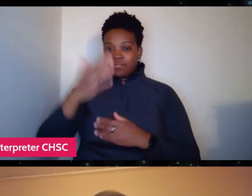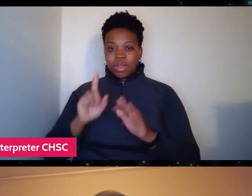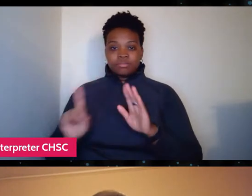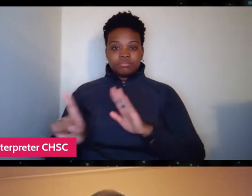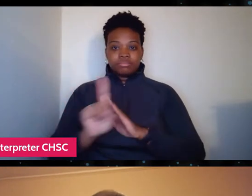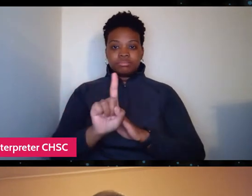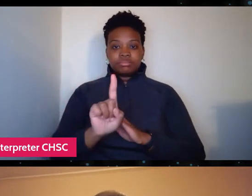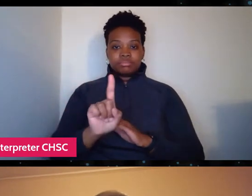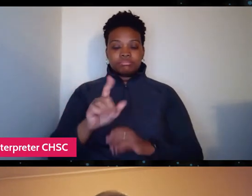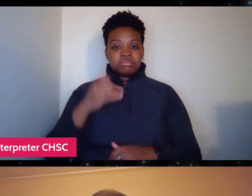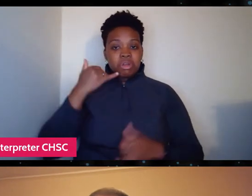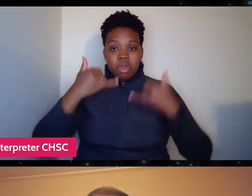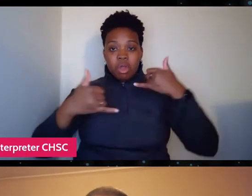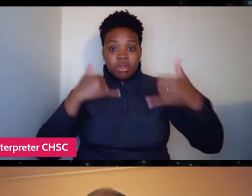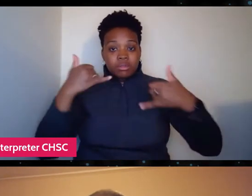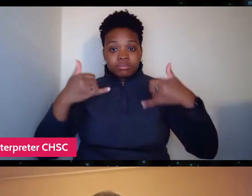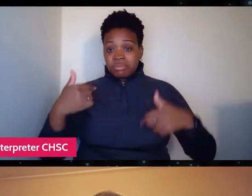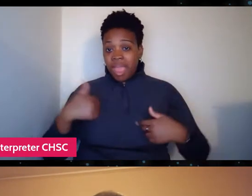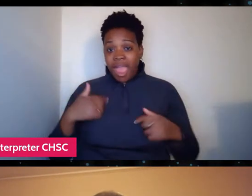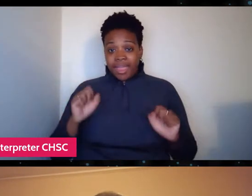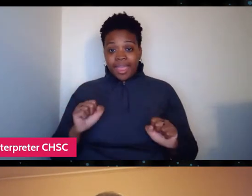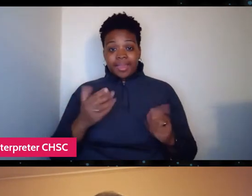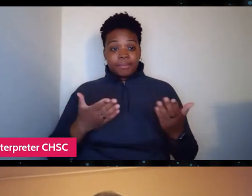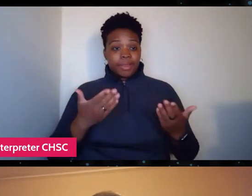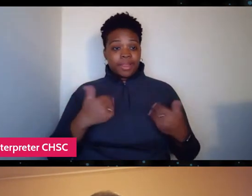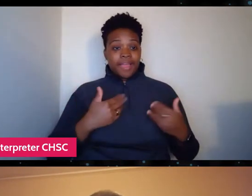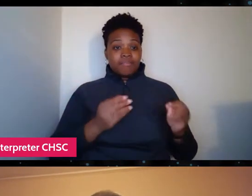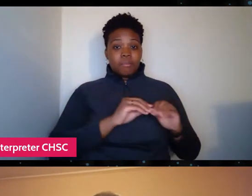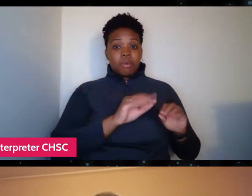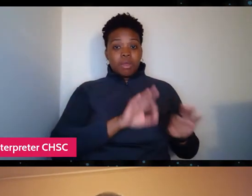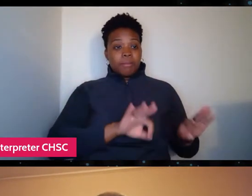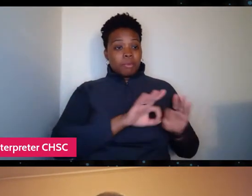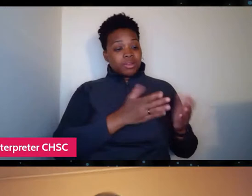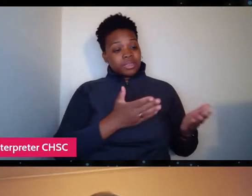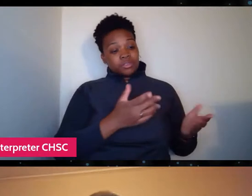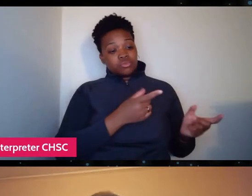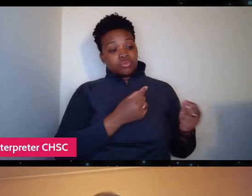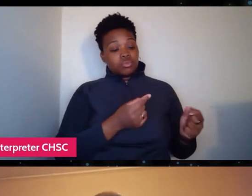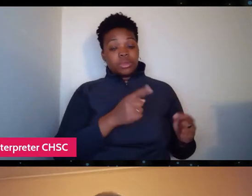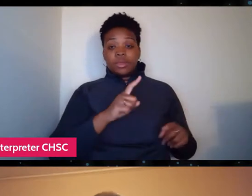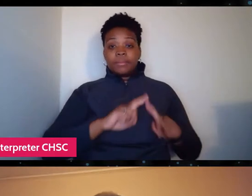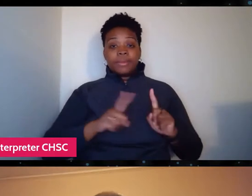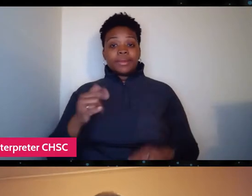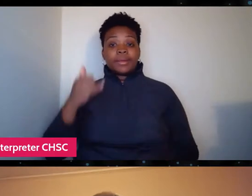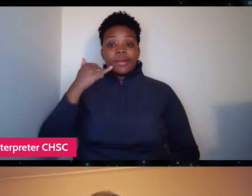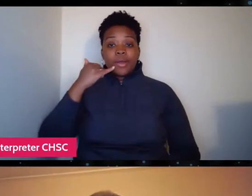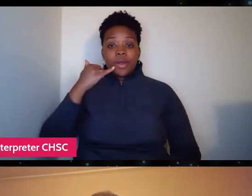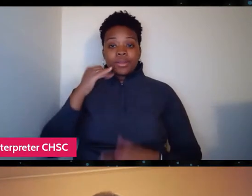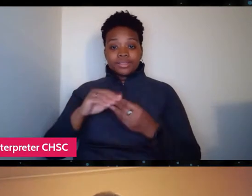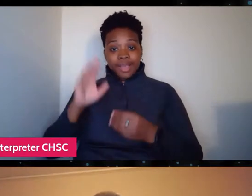I can do that, he's probably got more important things to do. So he called up and said, hi, you know, come I and help you some of these clinics